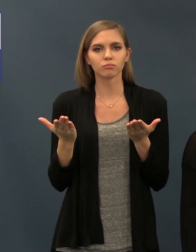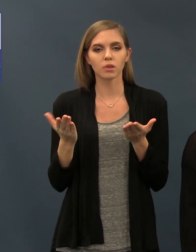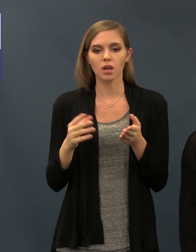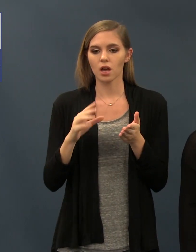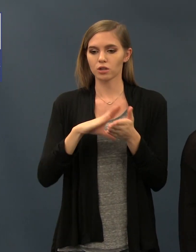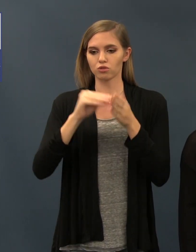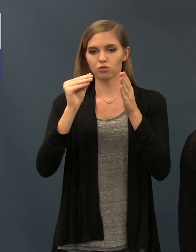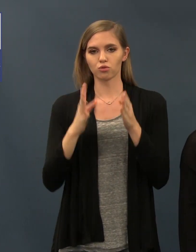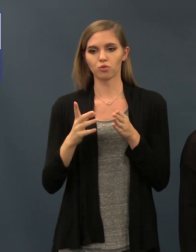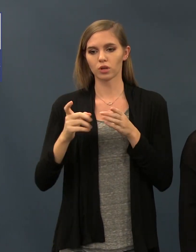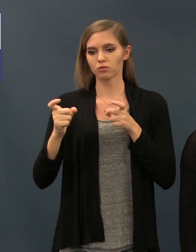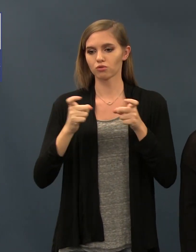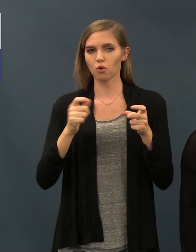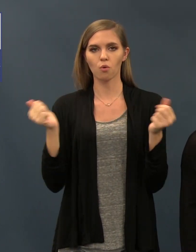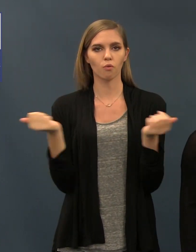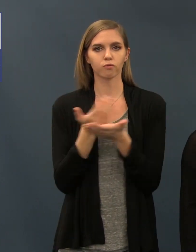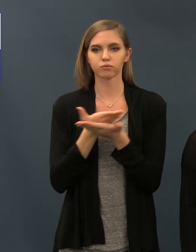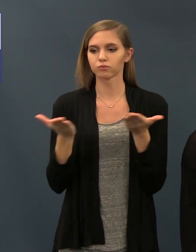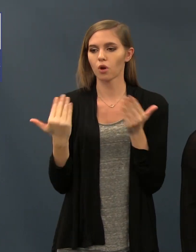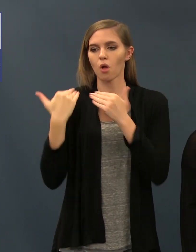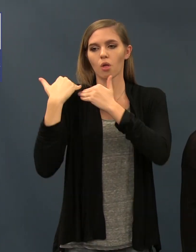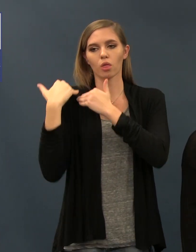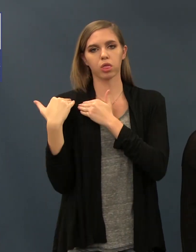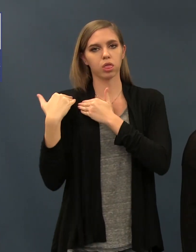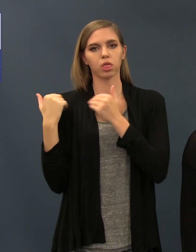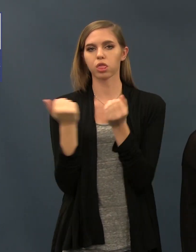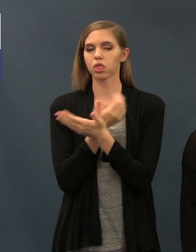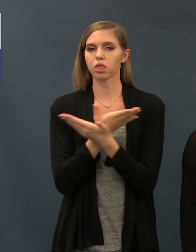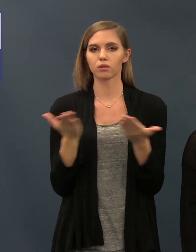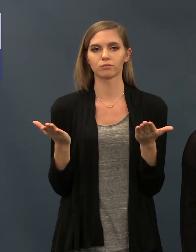aspect of the conference. One of the biggest jobs of the conference committee